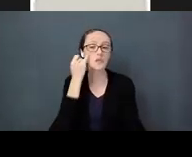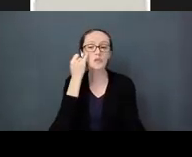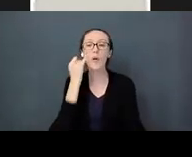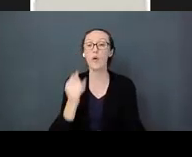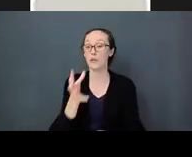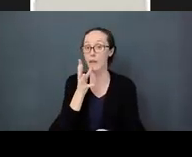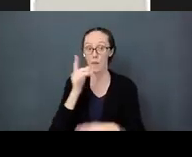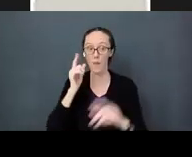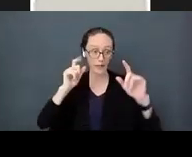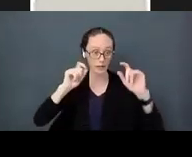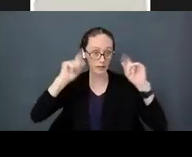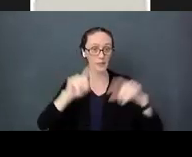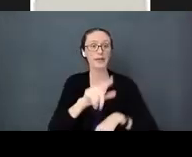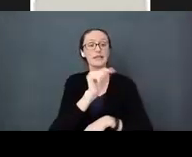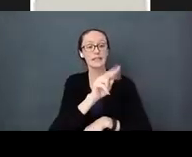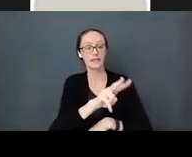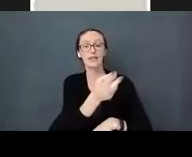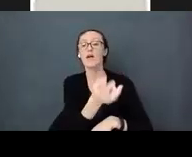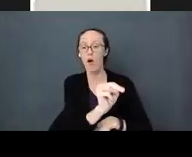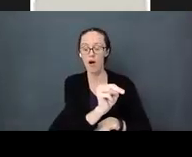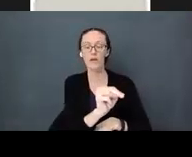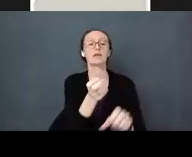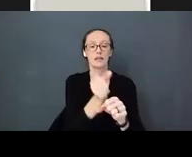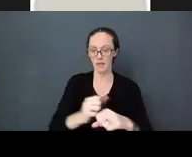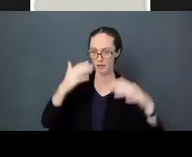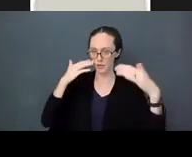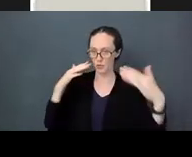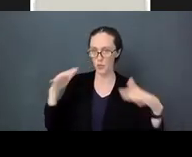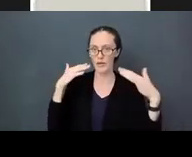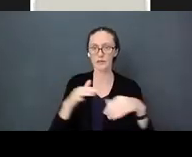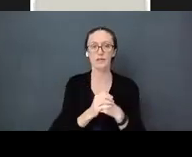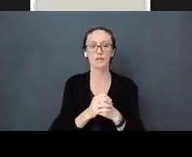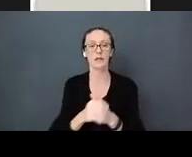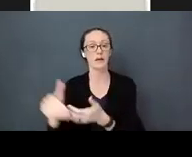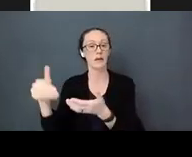The tv makes a noise and your baby is in the room next door. Your baby is in the next room, and